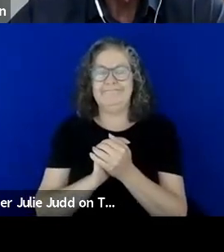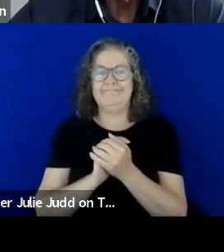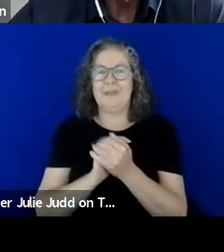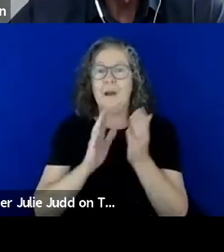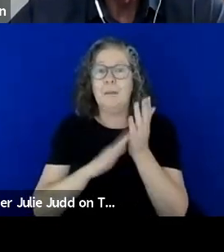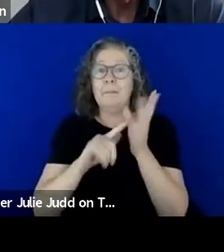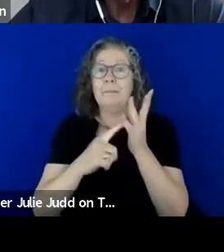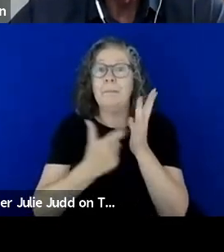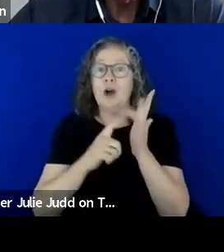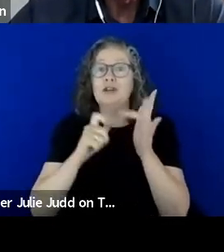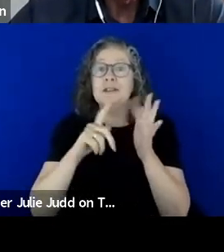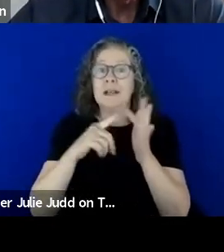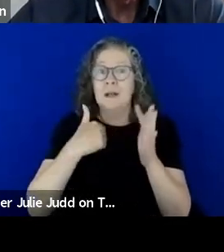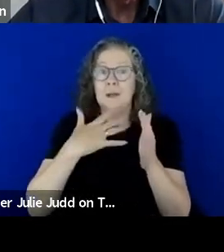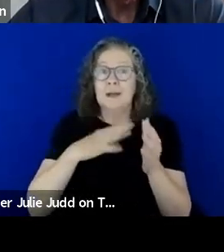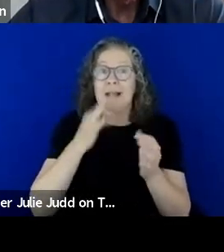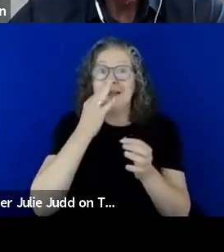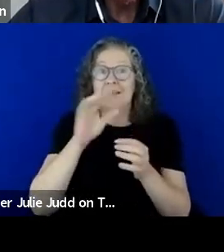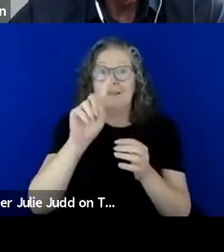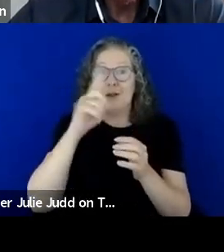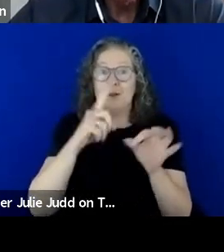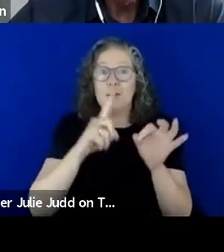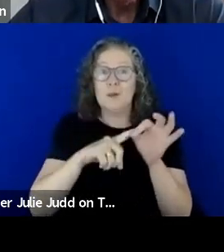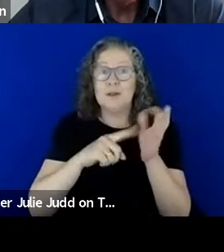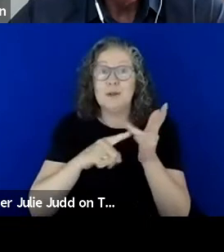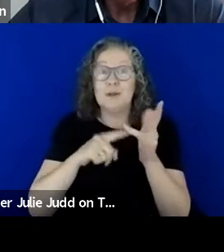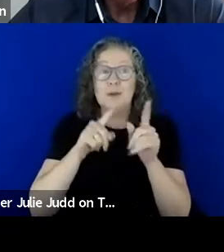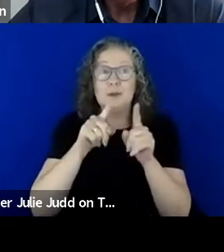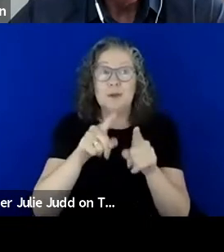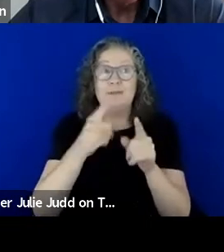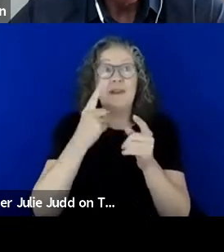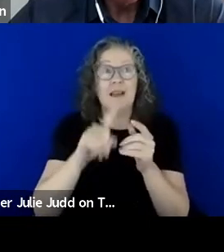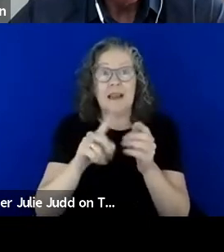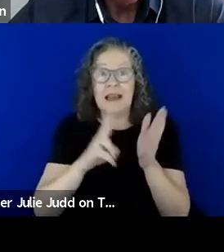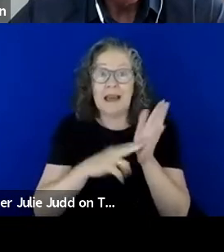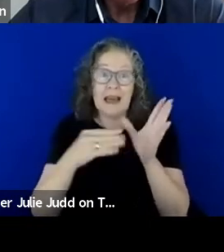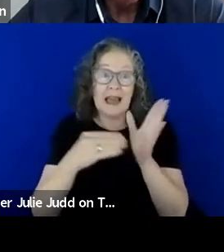like to pose the first question to you and then Naz if you have anything to follow that would be great.